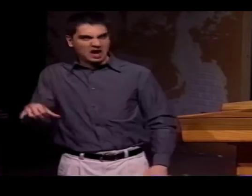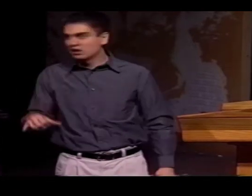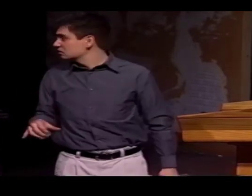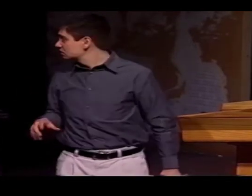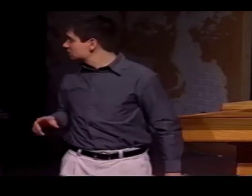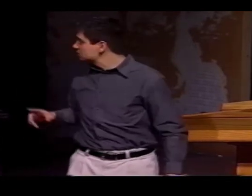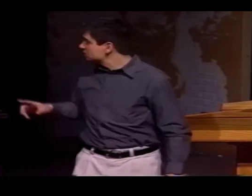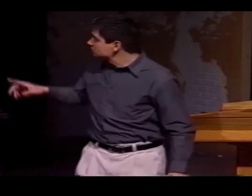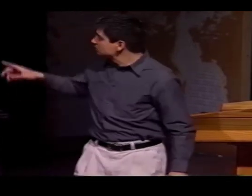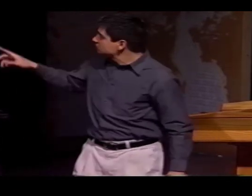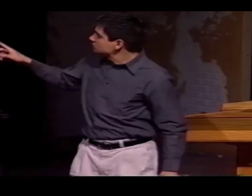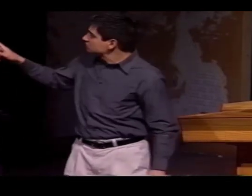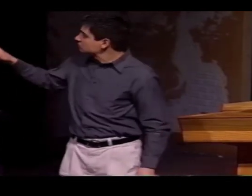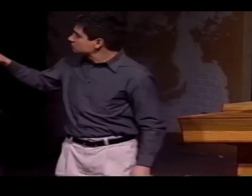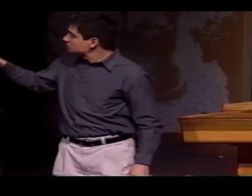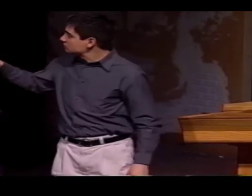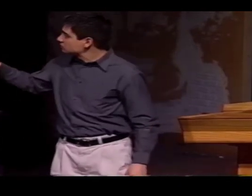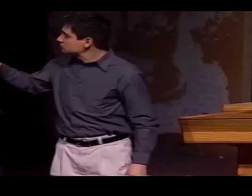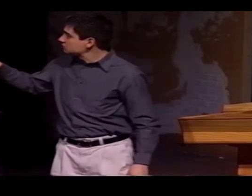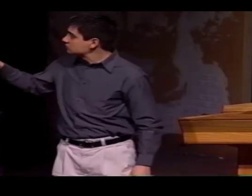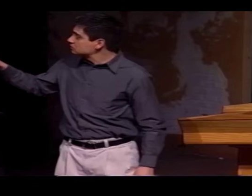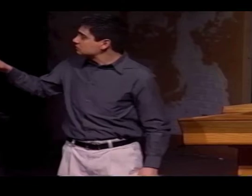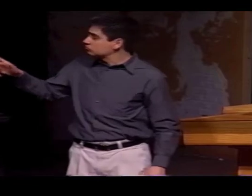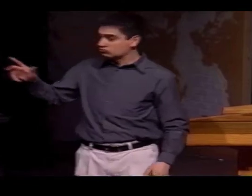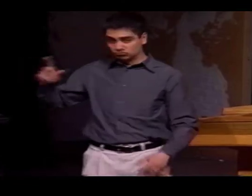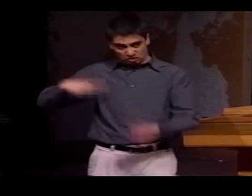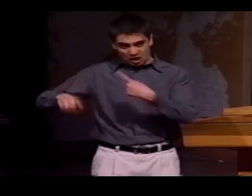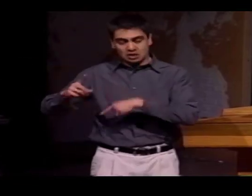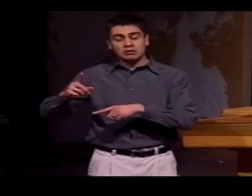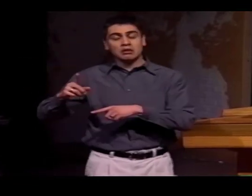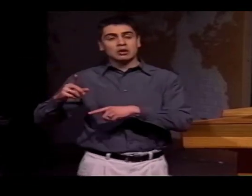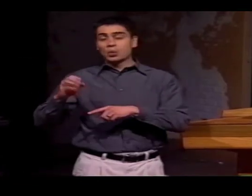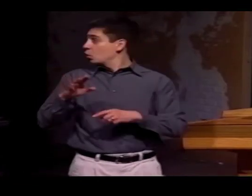FOR "ENJOY" AND THE SIGN THAT'S SIMILAR TO THAT IN LSM.